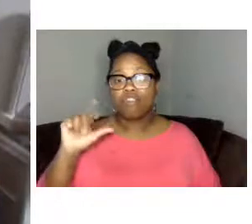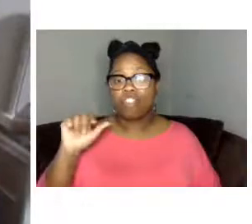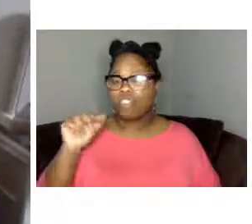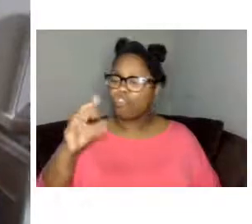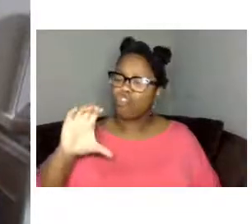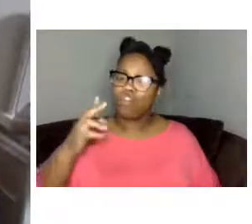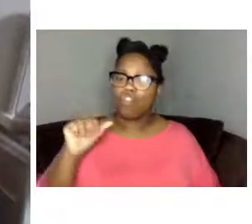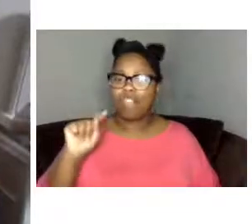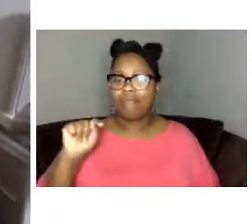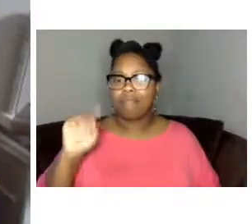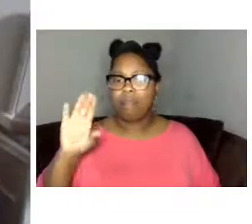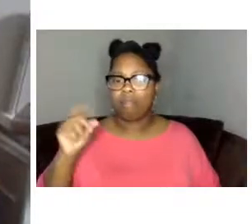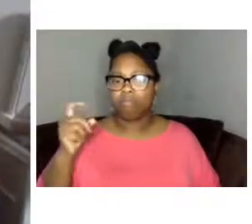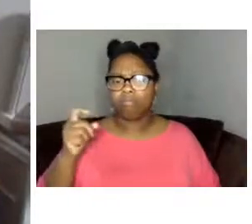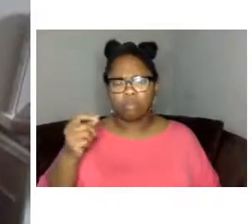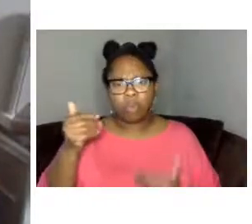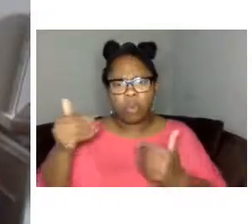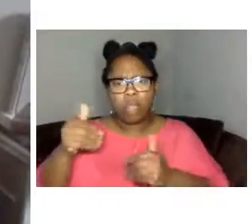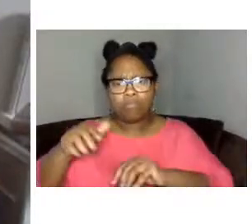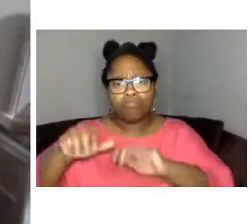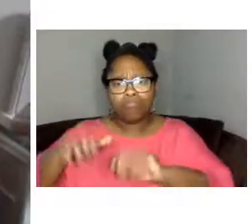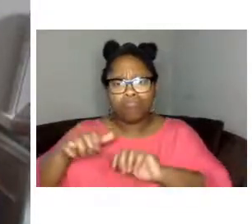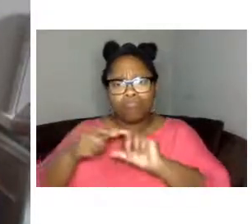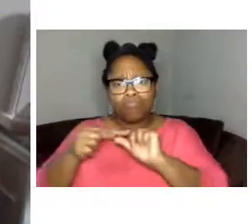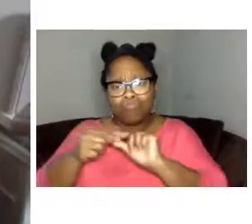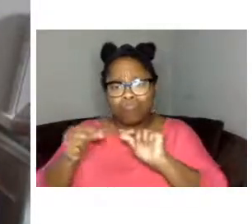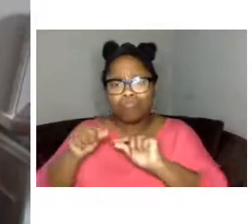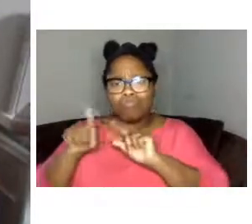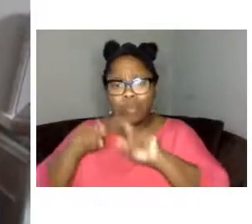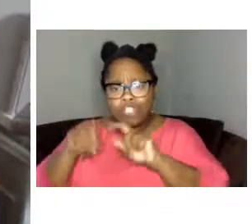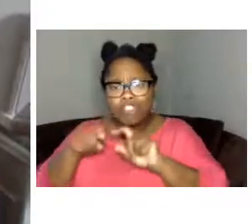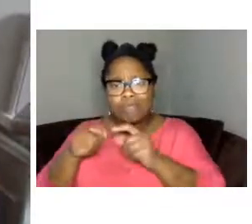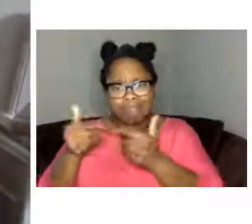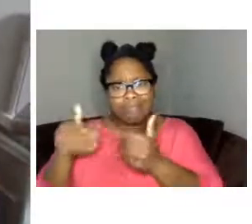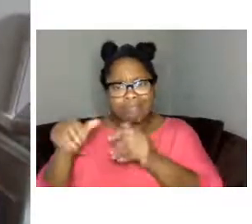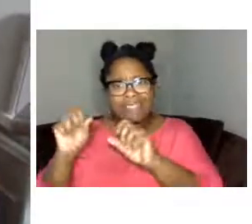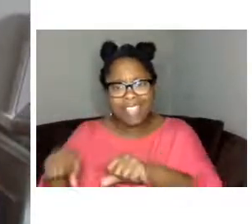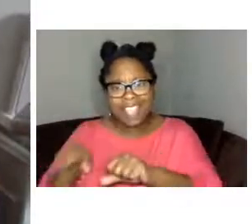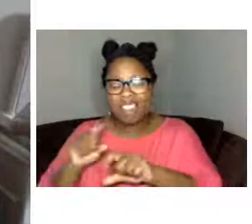questions and comments in that uh chat box um however we do not